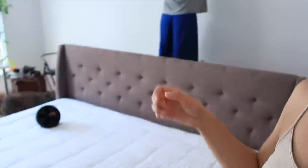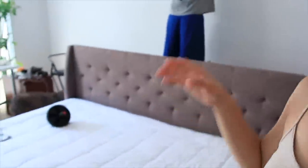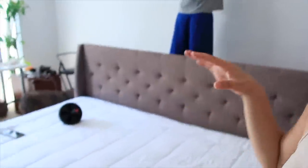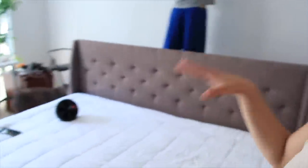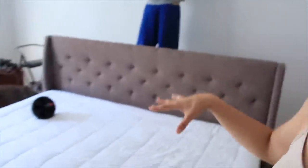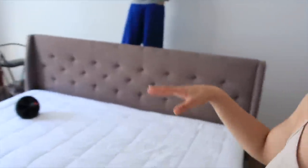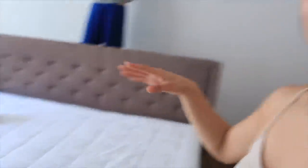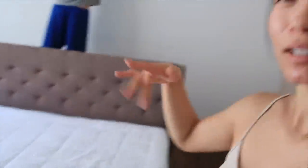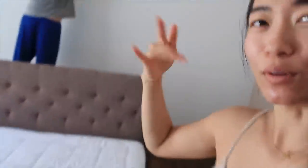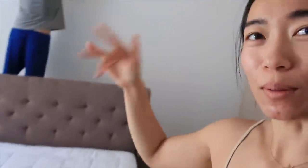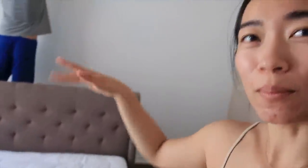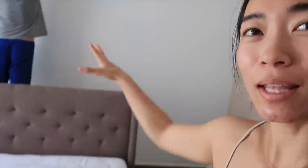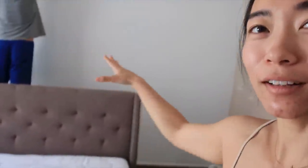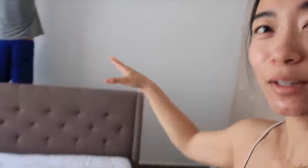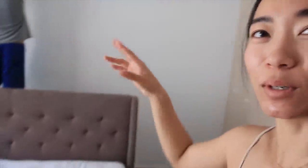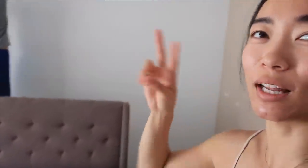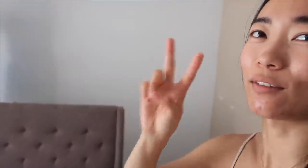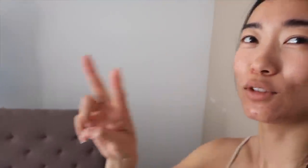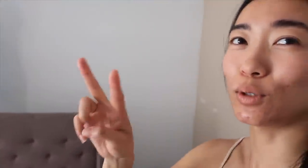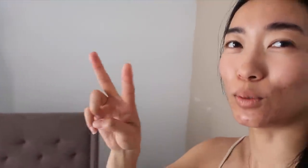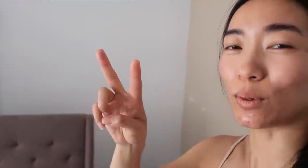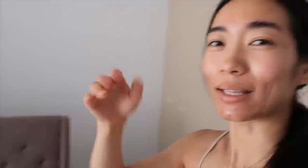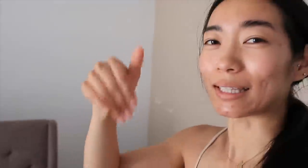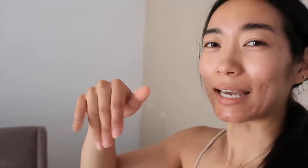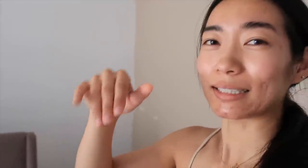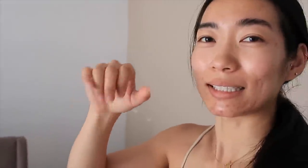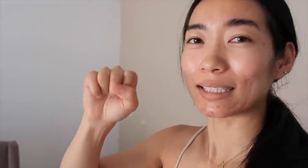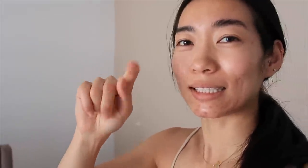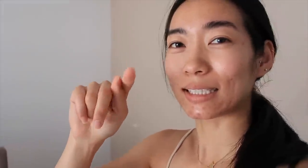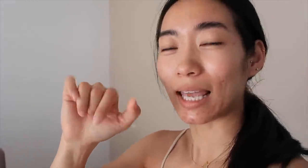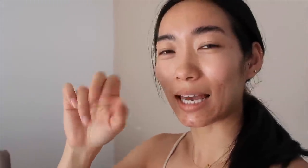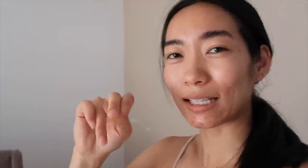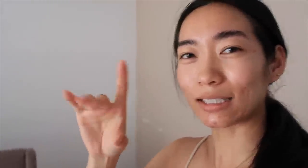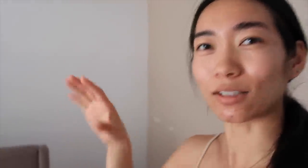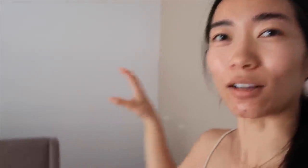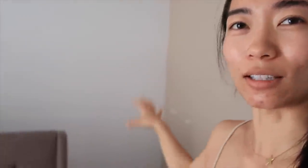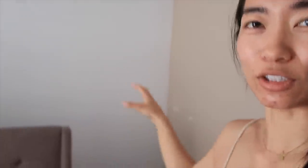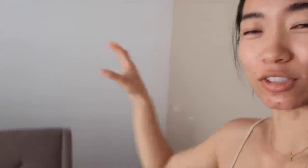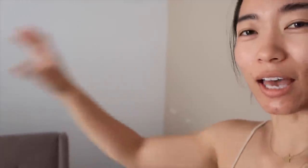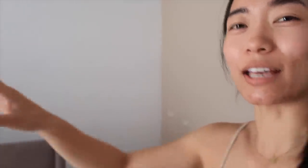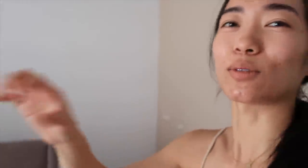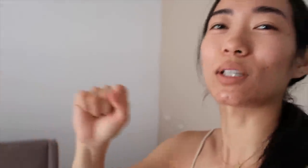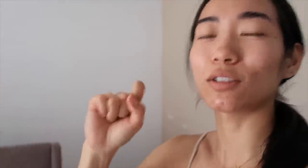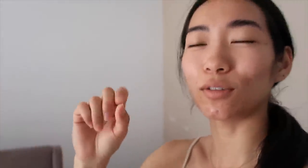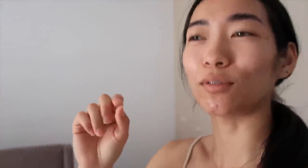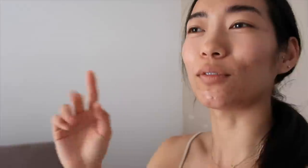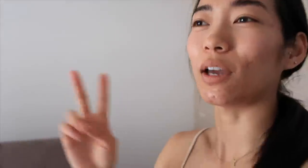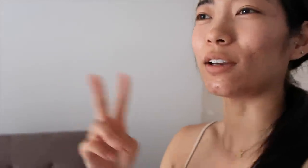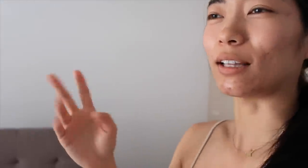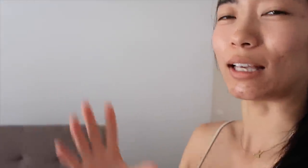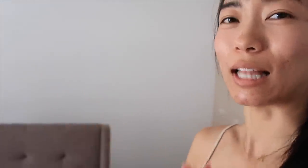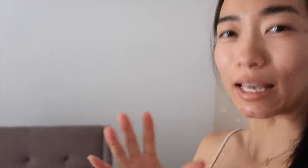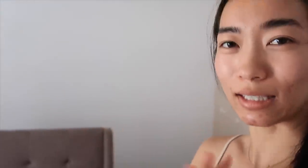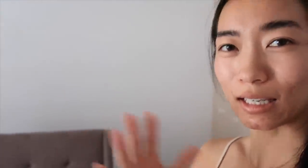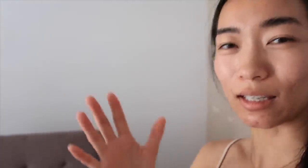so this bed will go in the middle and we'll have two nightstands on each side. We're gonna do a very classic